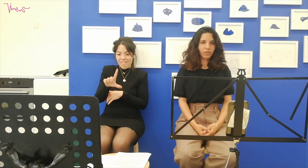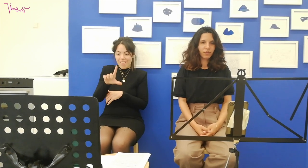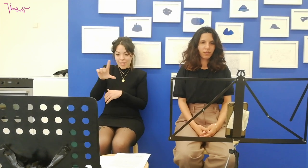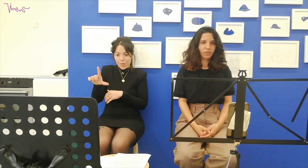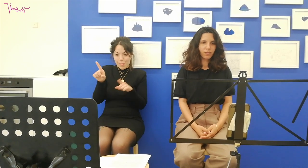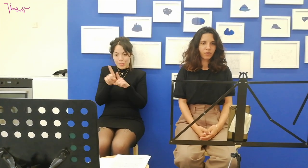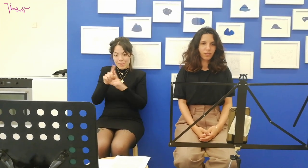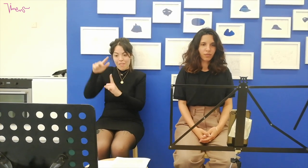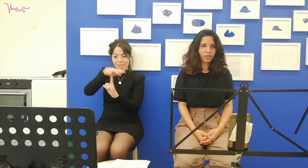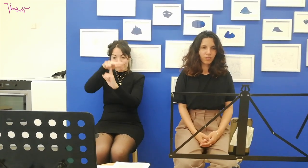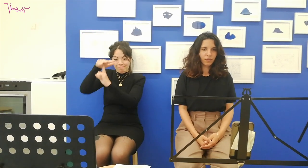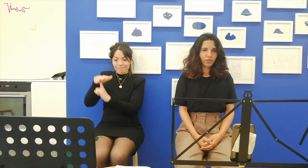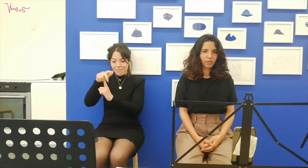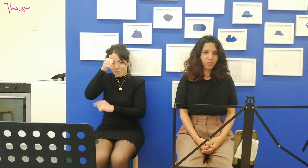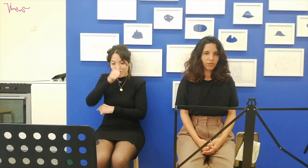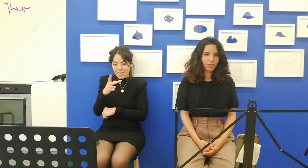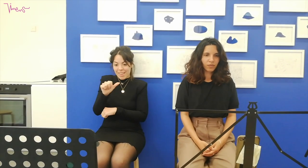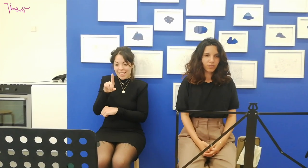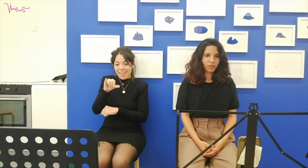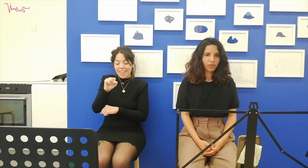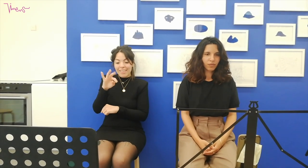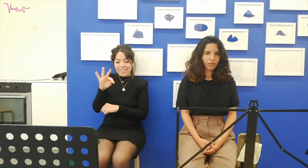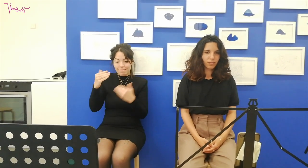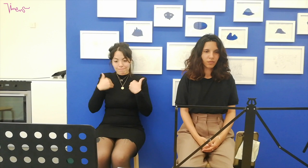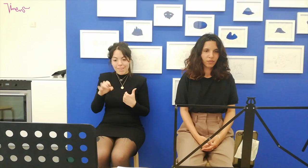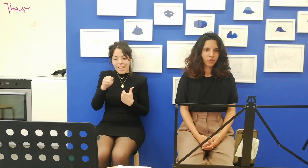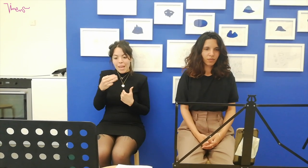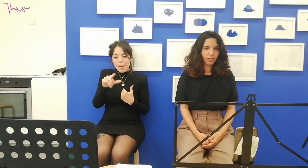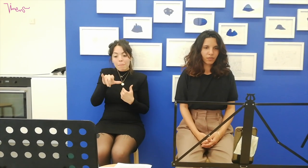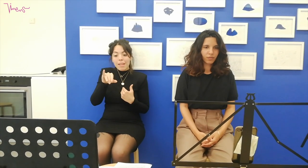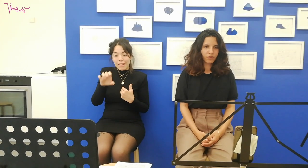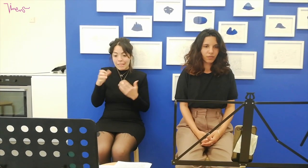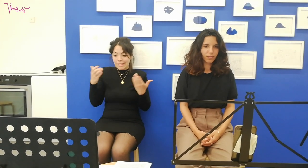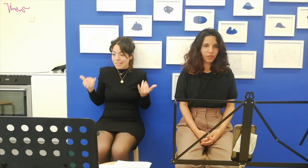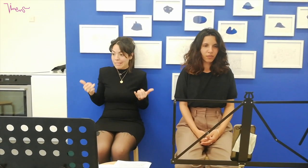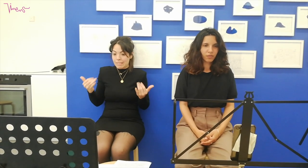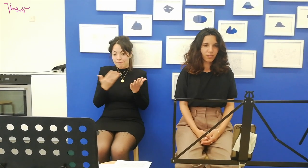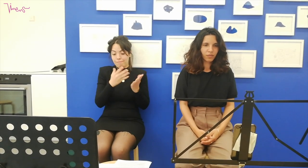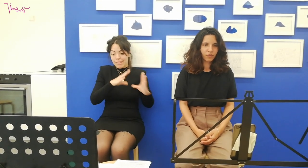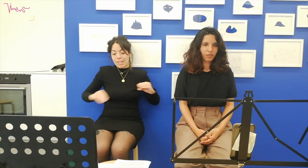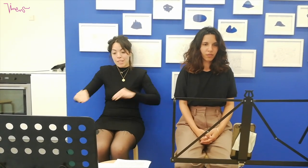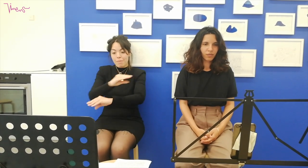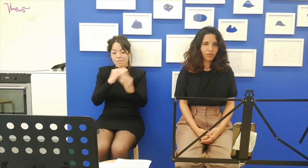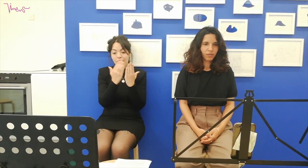I am Emilie Villers, director of Kadist in Paris. And we are in the exhibition space. And more precisely in the exhibition